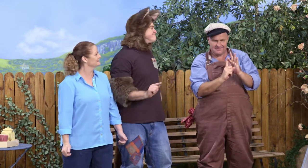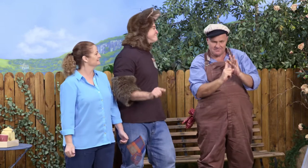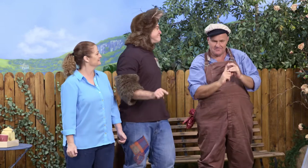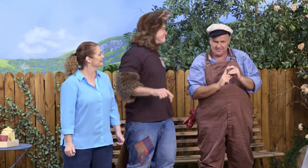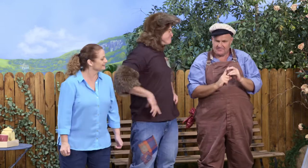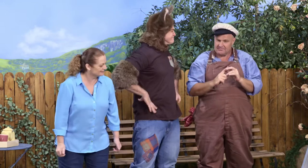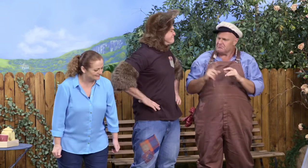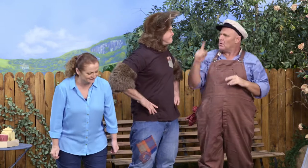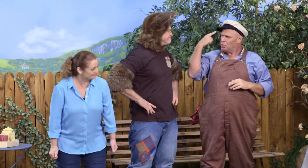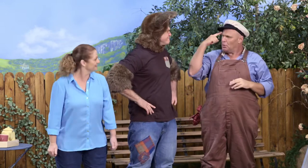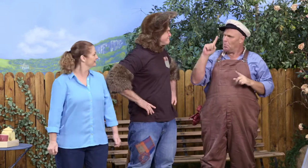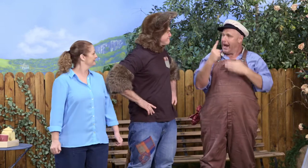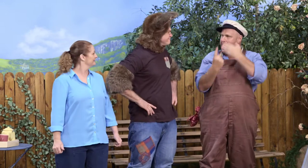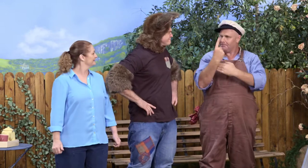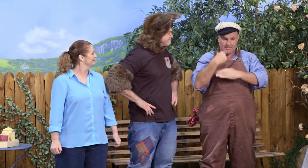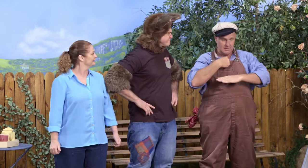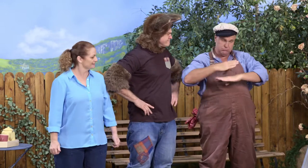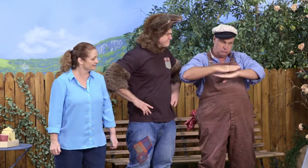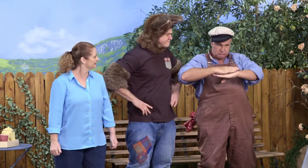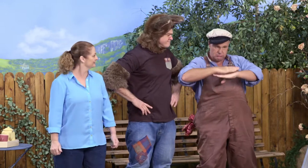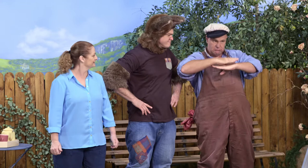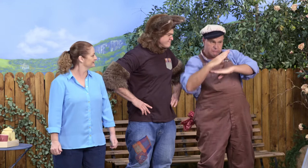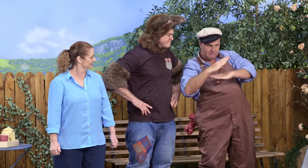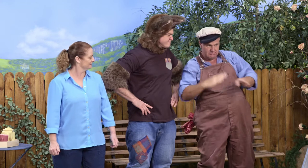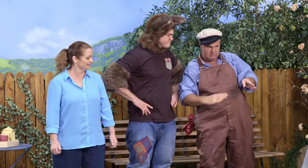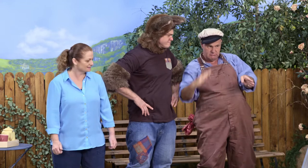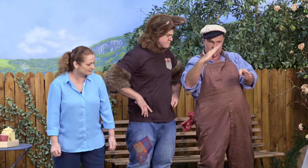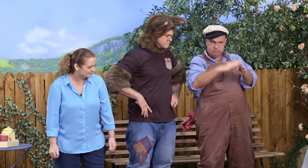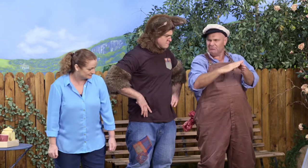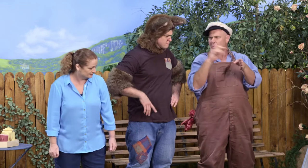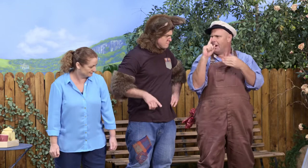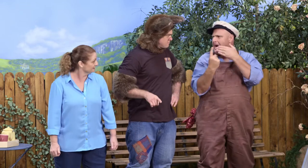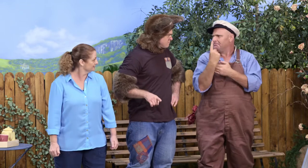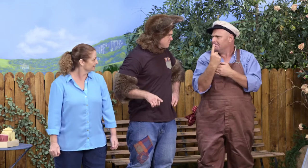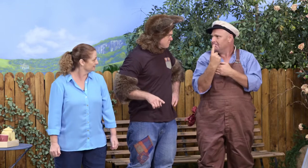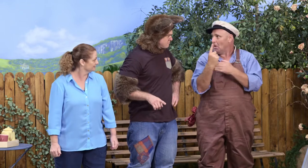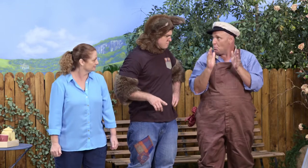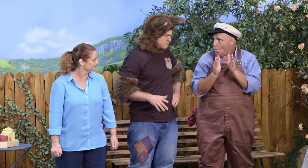What do you think will happen if we raise the plank of wood up to the next rung?